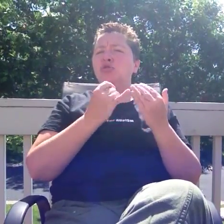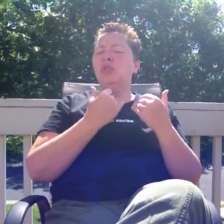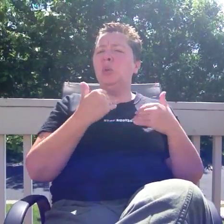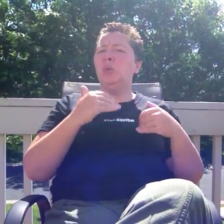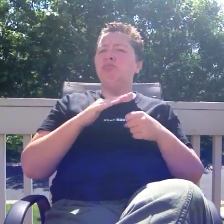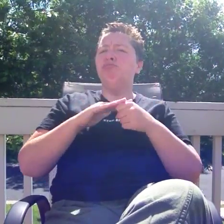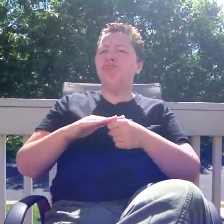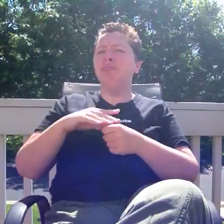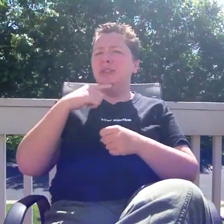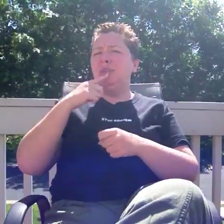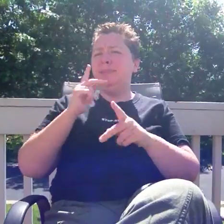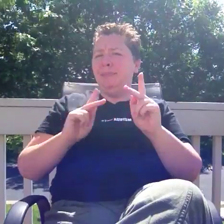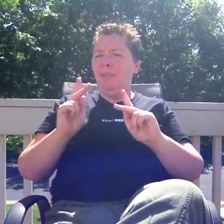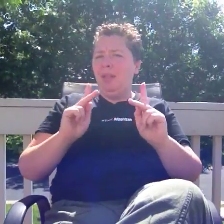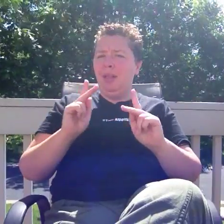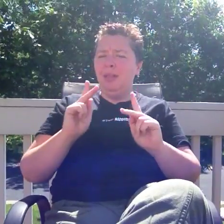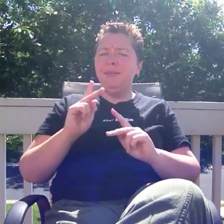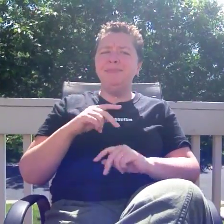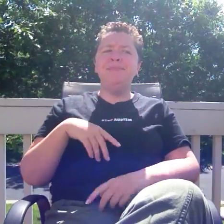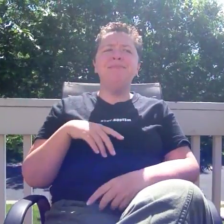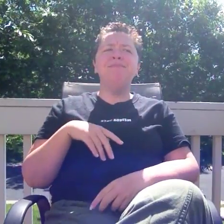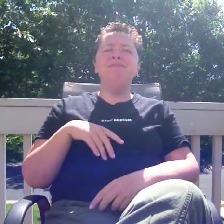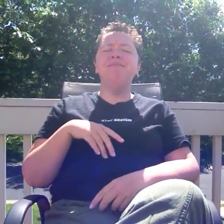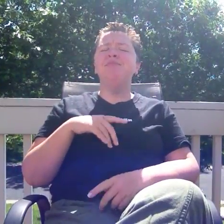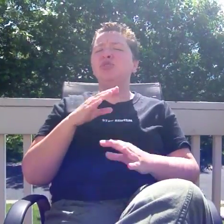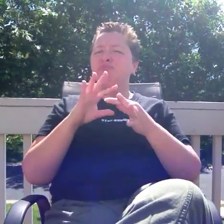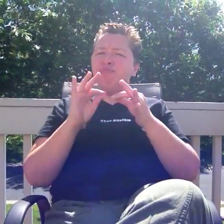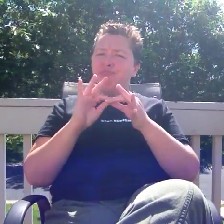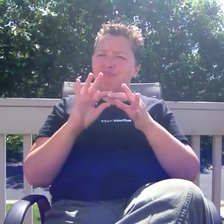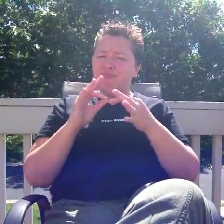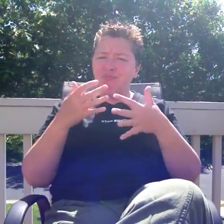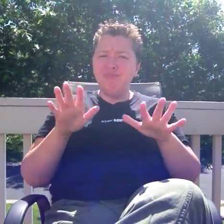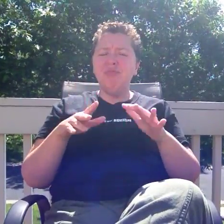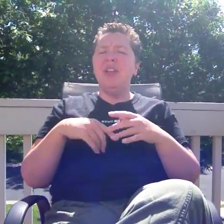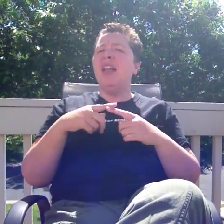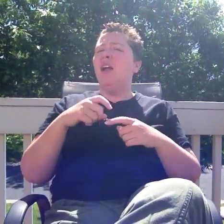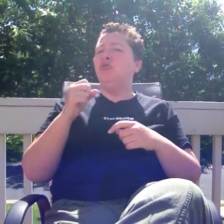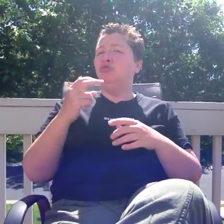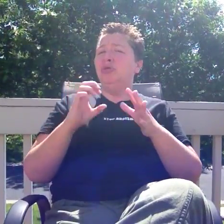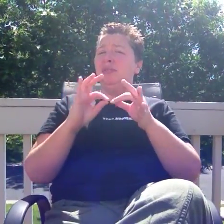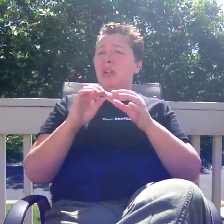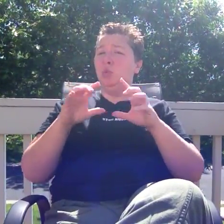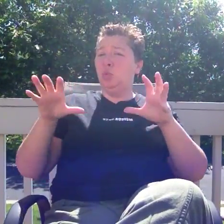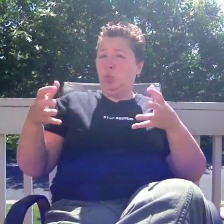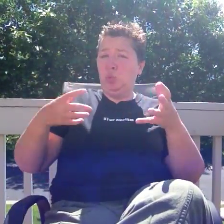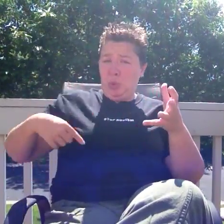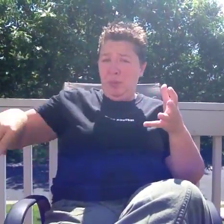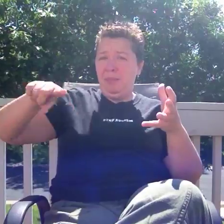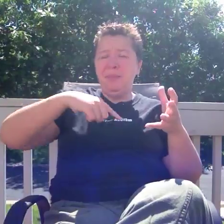she stated to the group (both hearing and deaf participants)